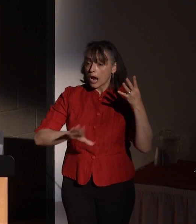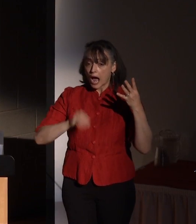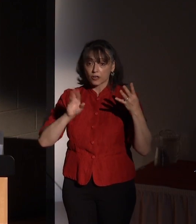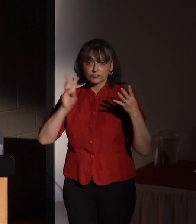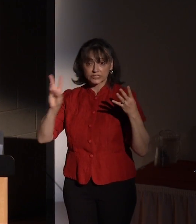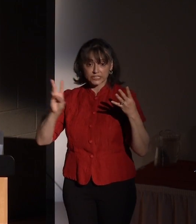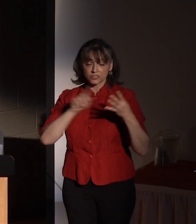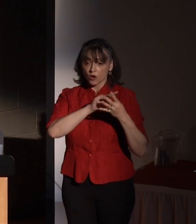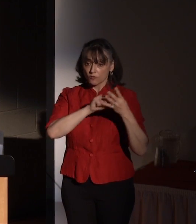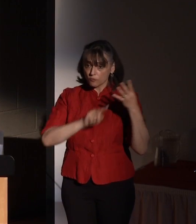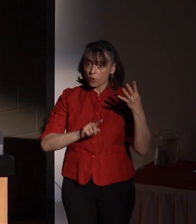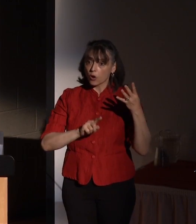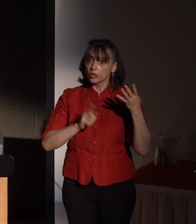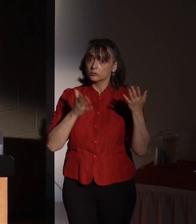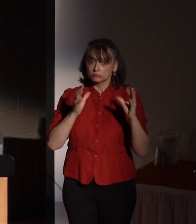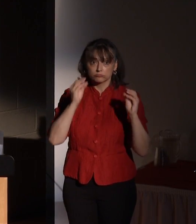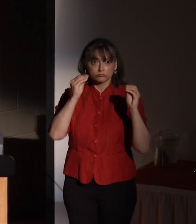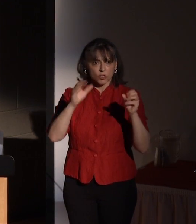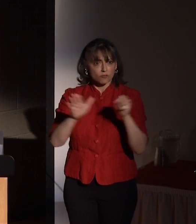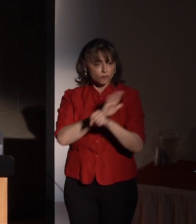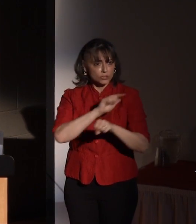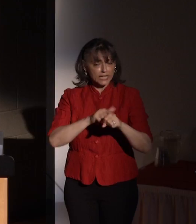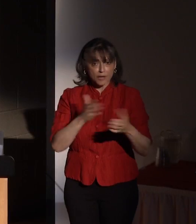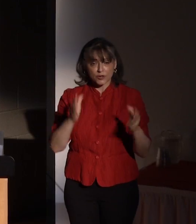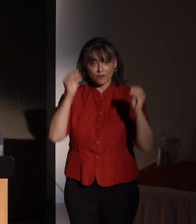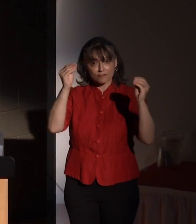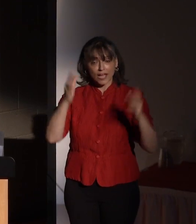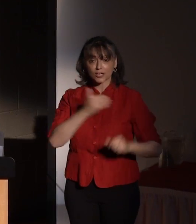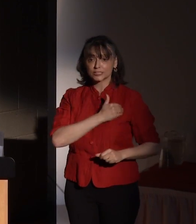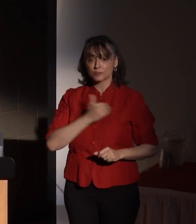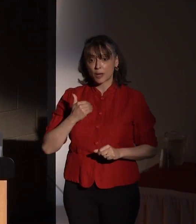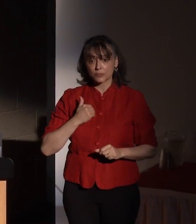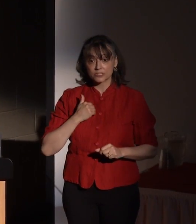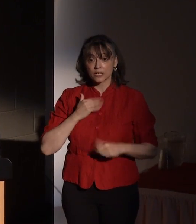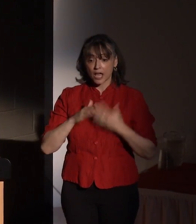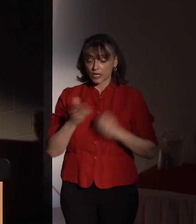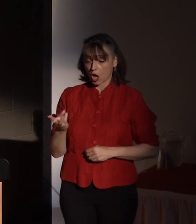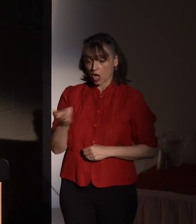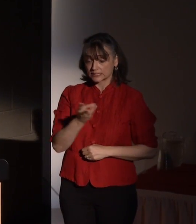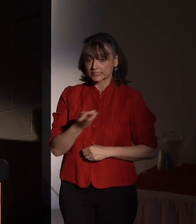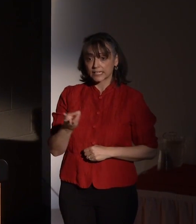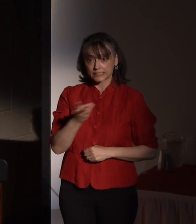served as full-time RIT faculty members and all six have served